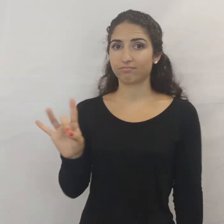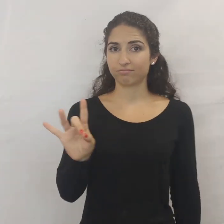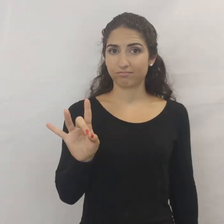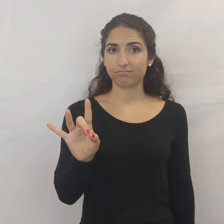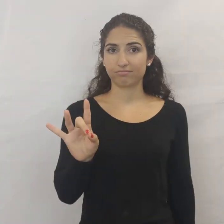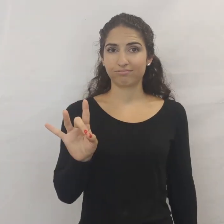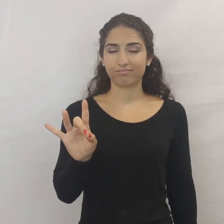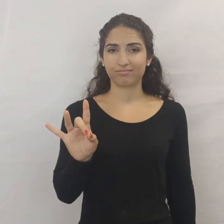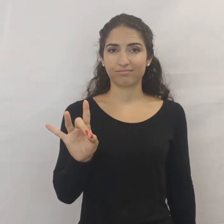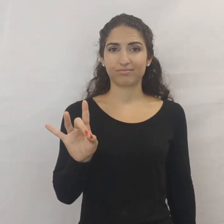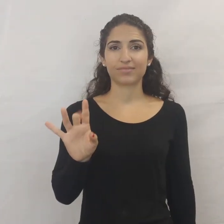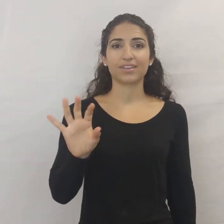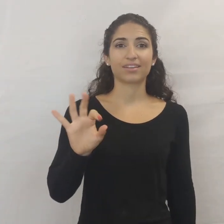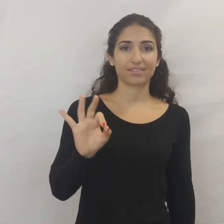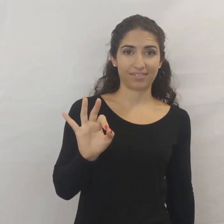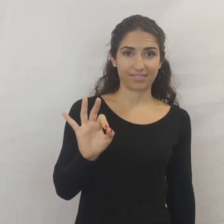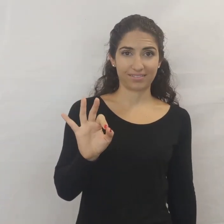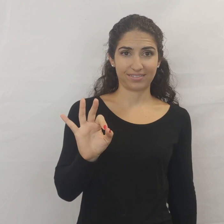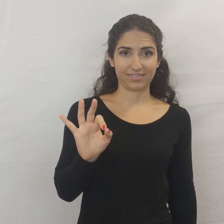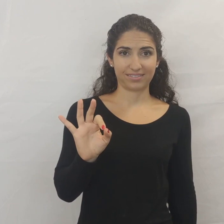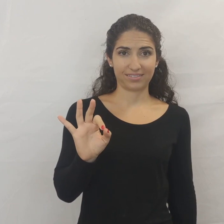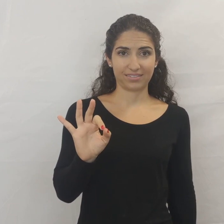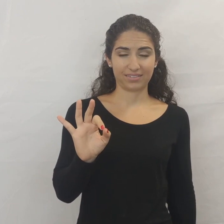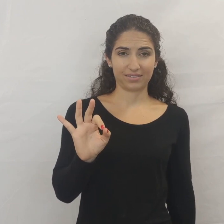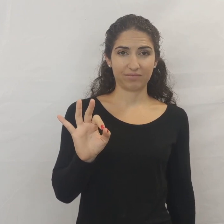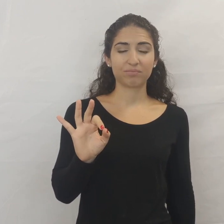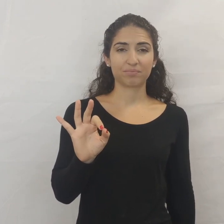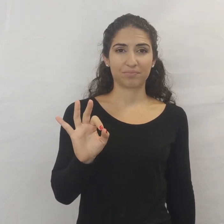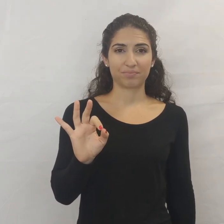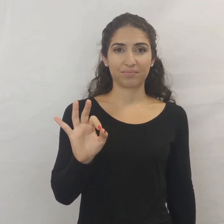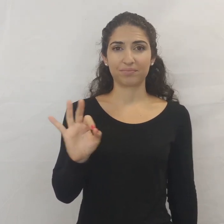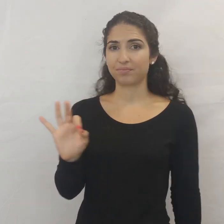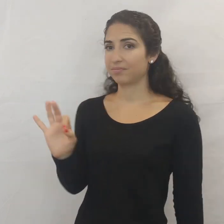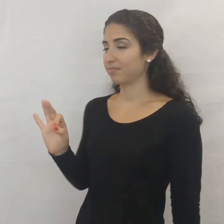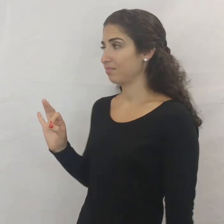EIGHT and... NINE (9)